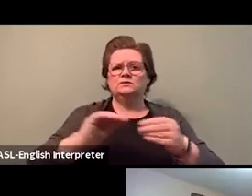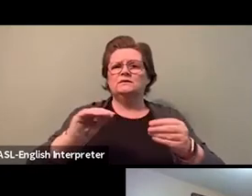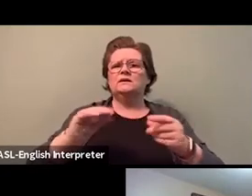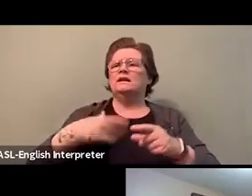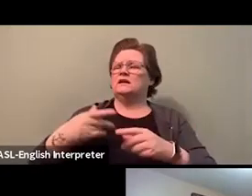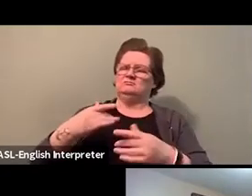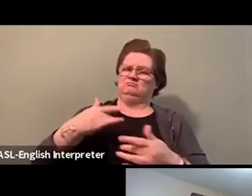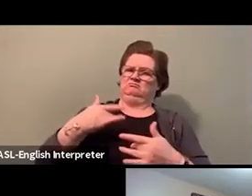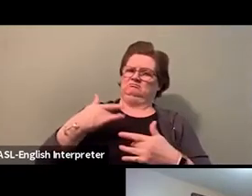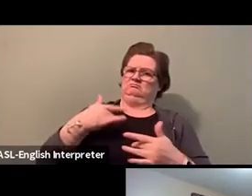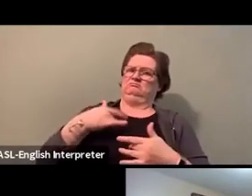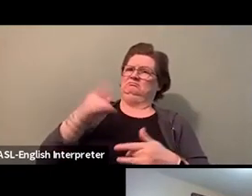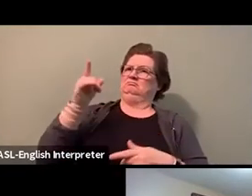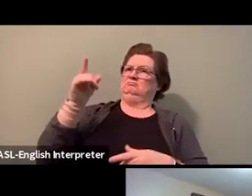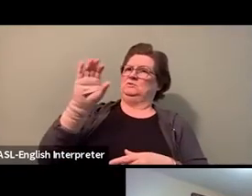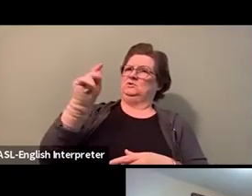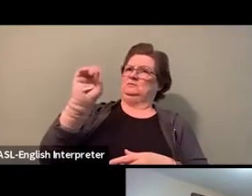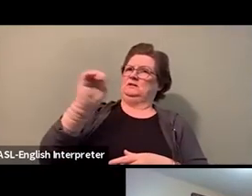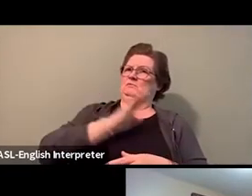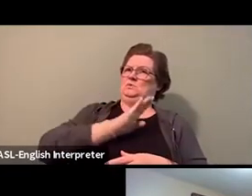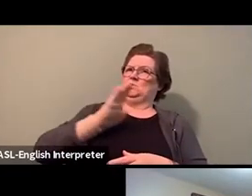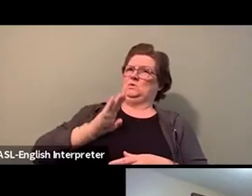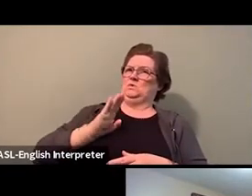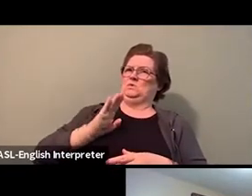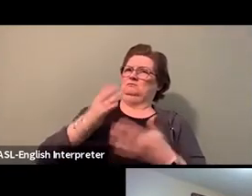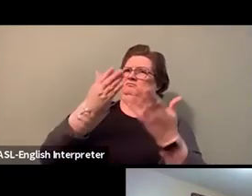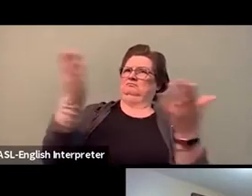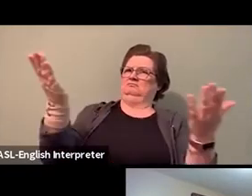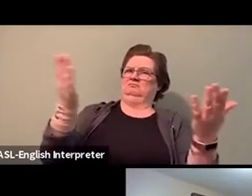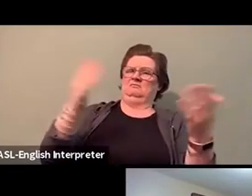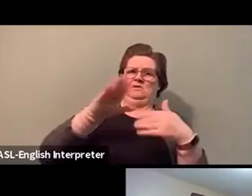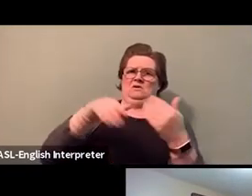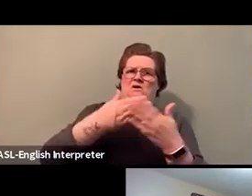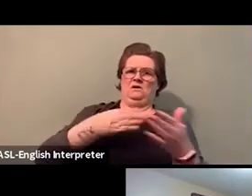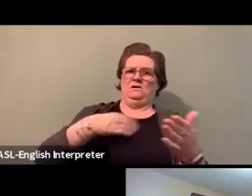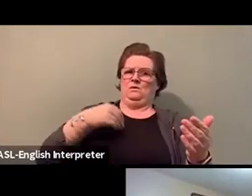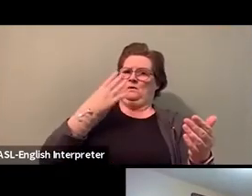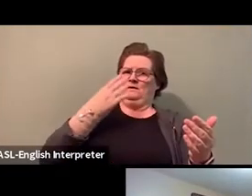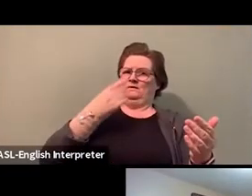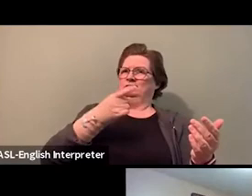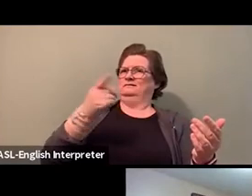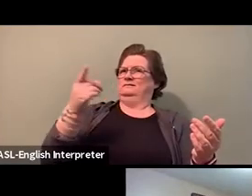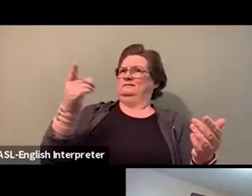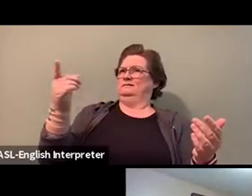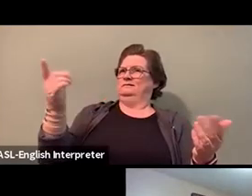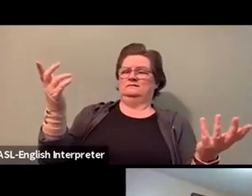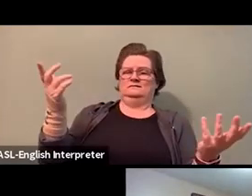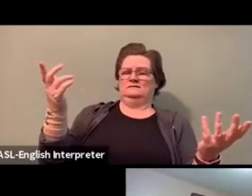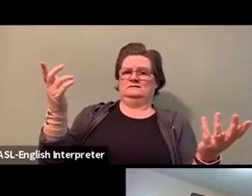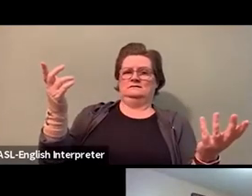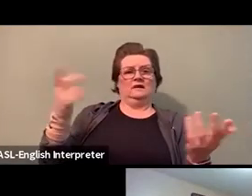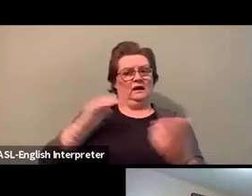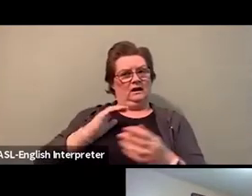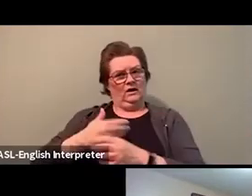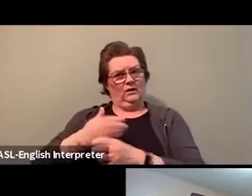And in many ways, our locals in leadership didn't look like them, and they didn't represent the makeup